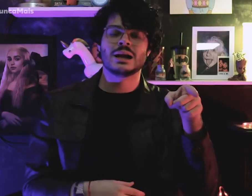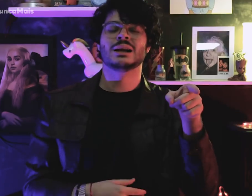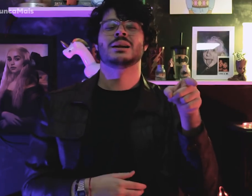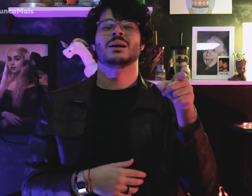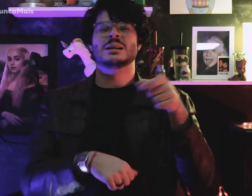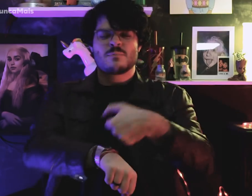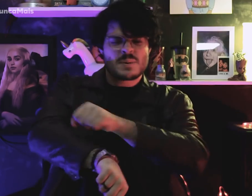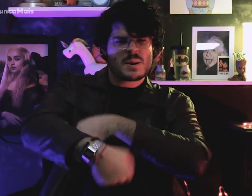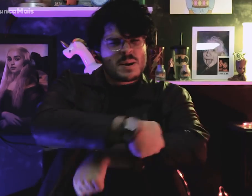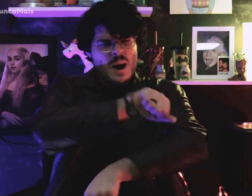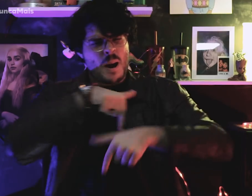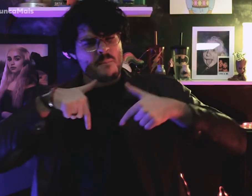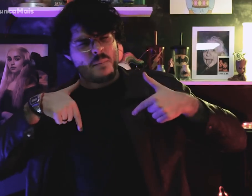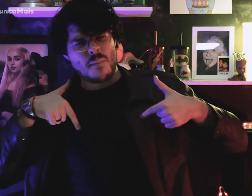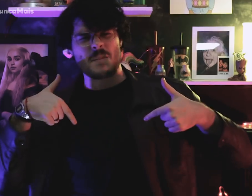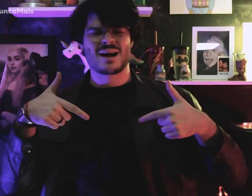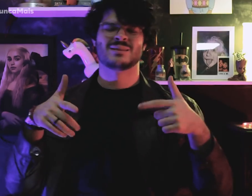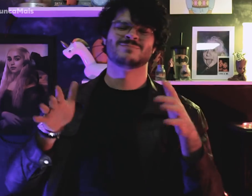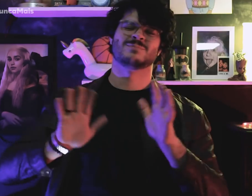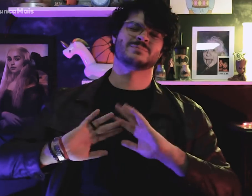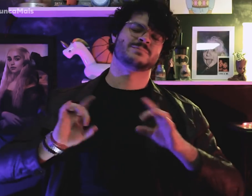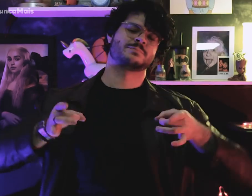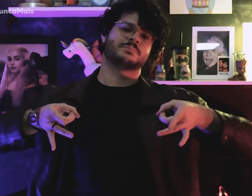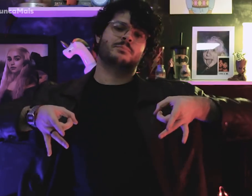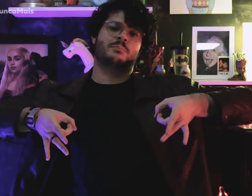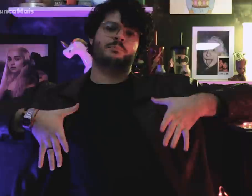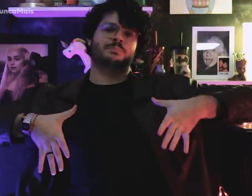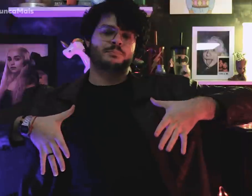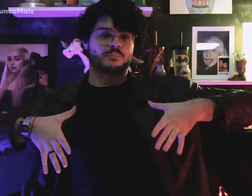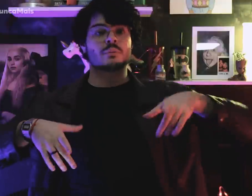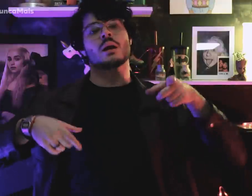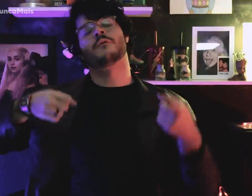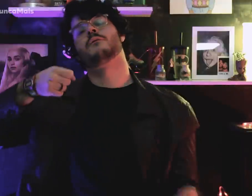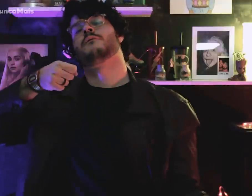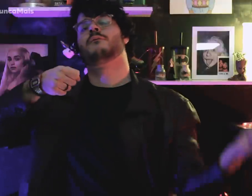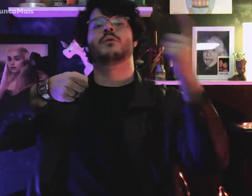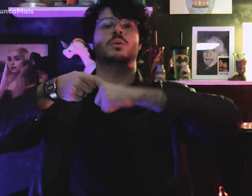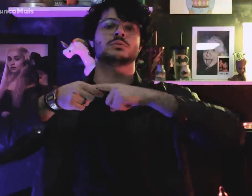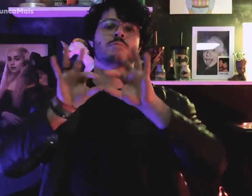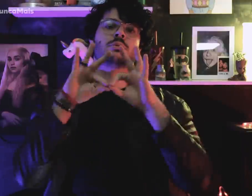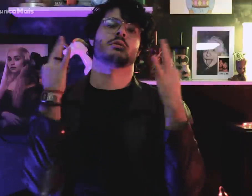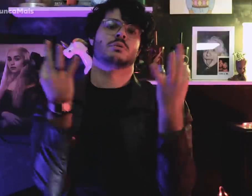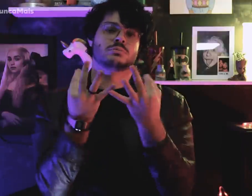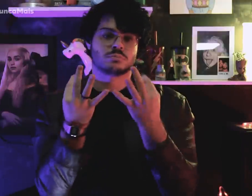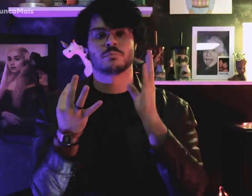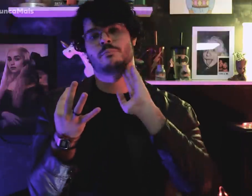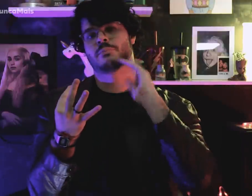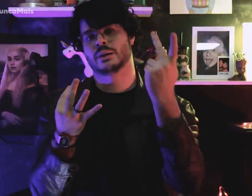abandonou sua militância e voltou para sua família em Belo Horizonte.